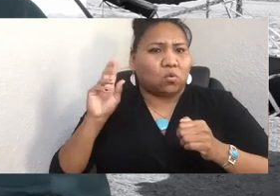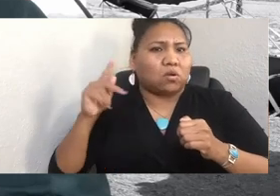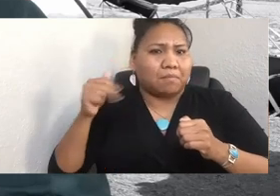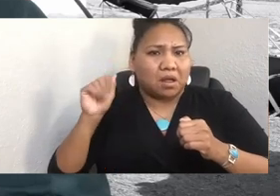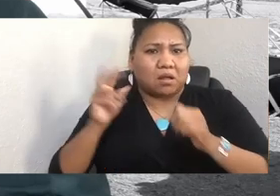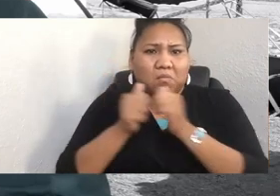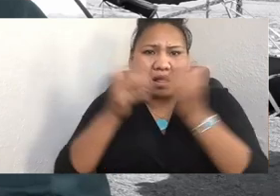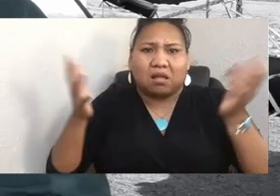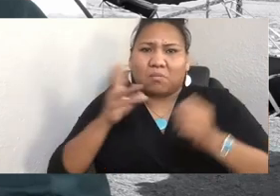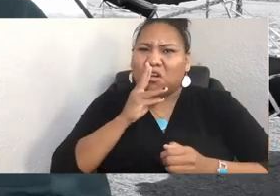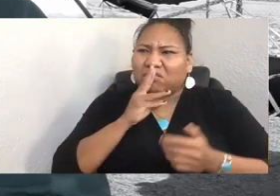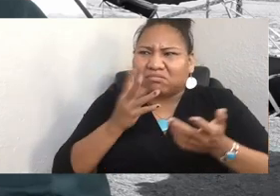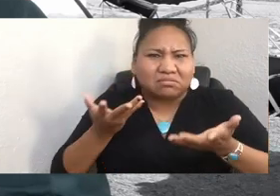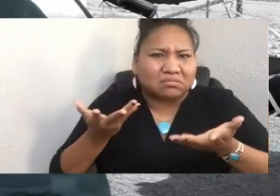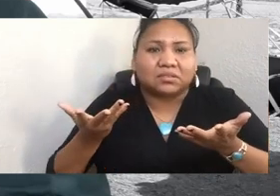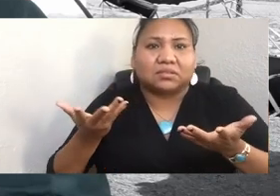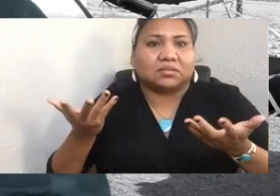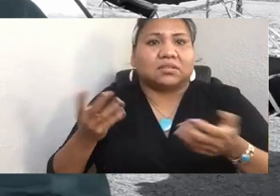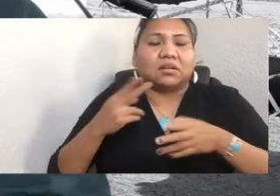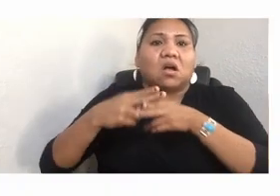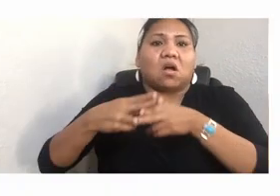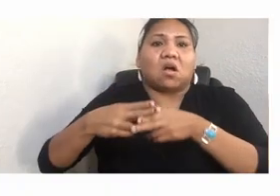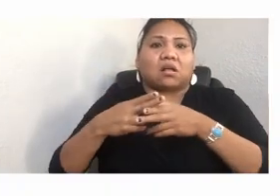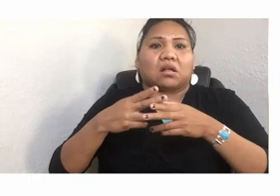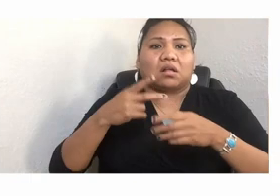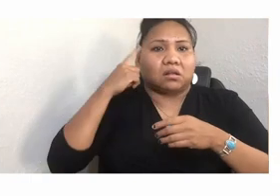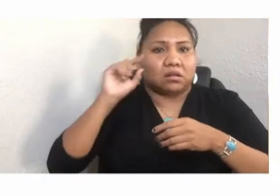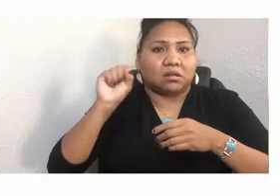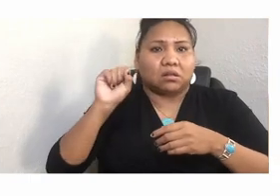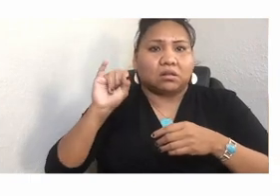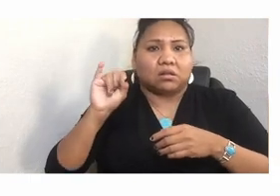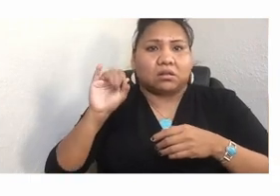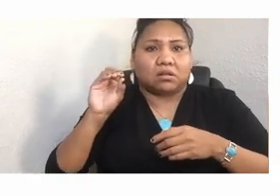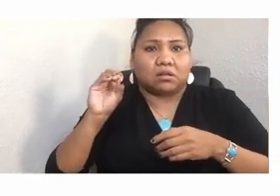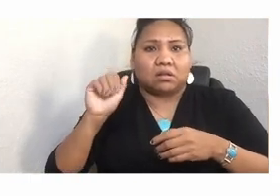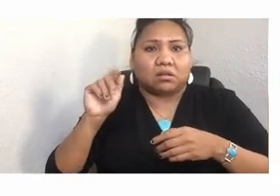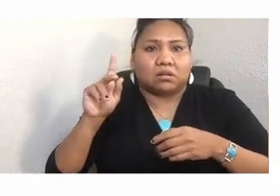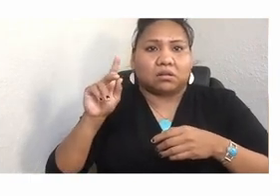They call it solastalgia. It's defined as the mourning we experience when we're separated from cherished home.